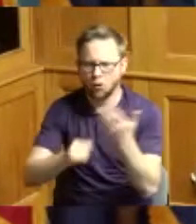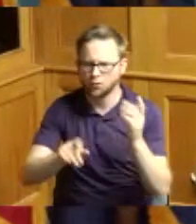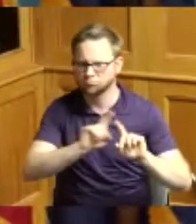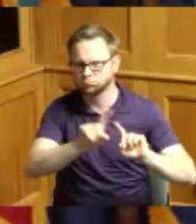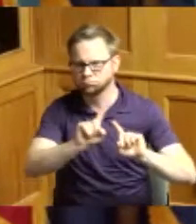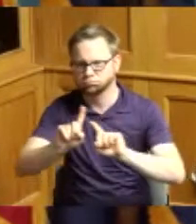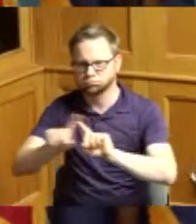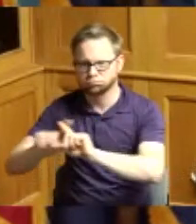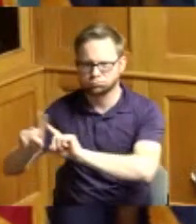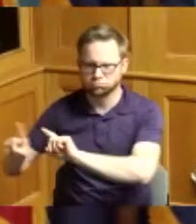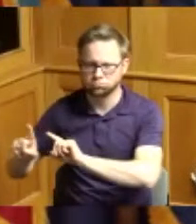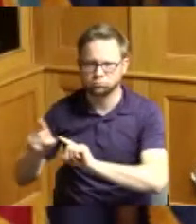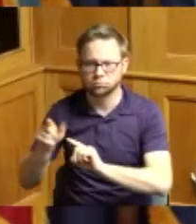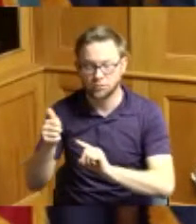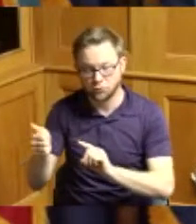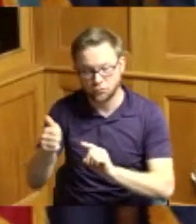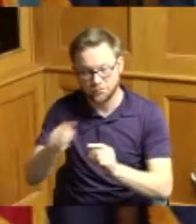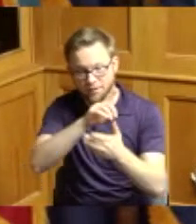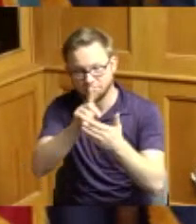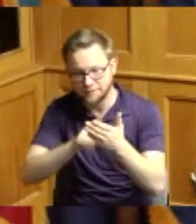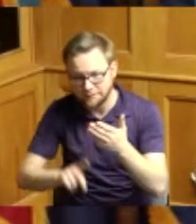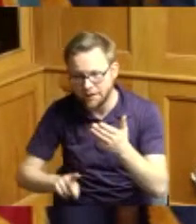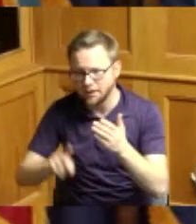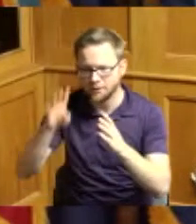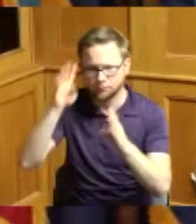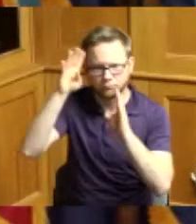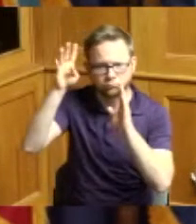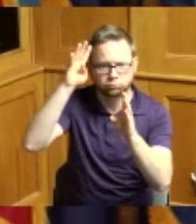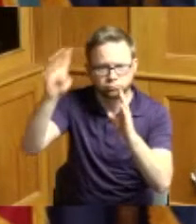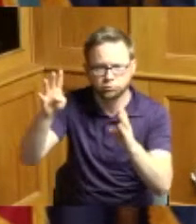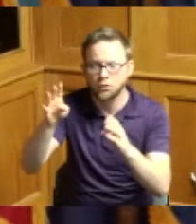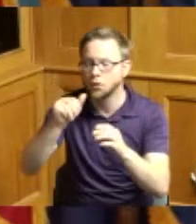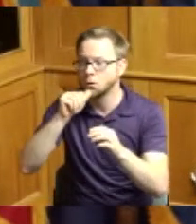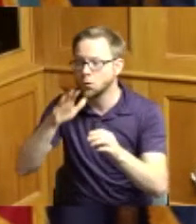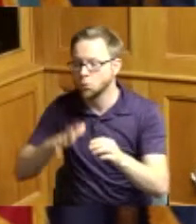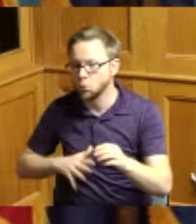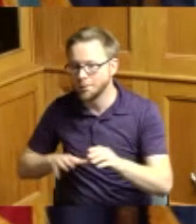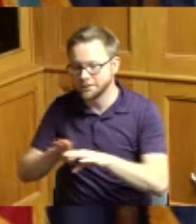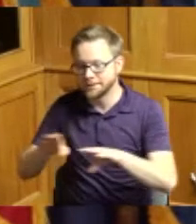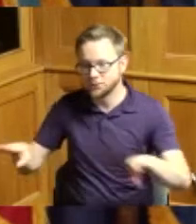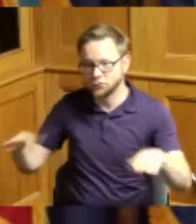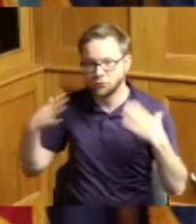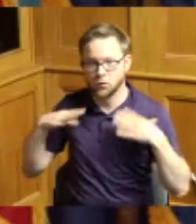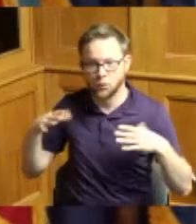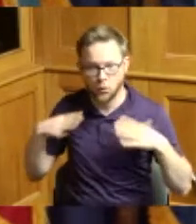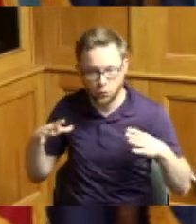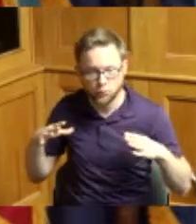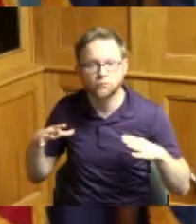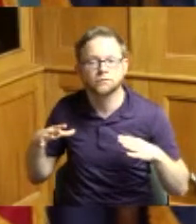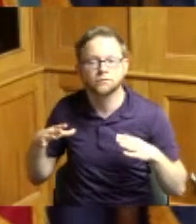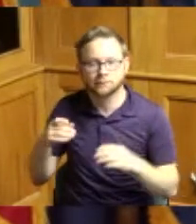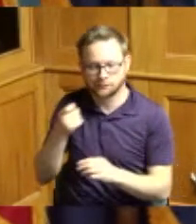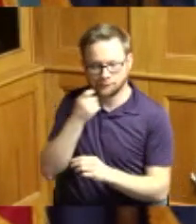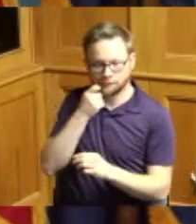she has designed and created women's and children apparel and she recently earned a certificate in